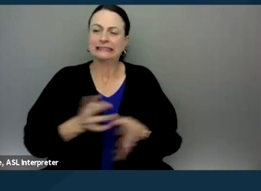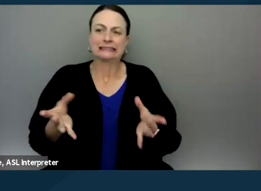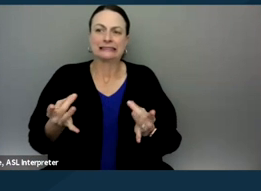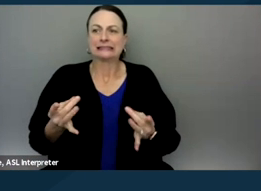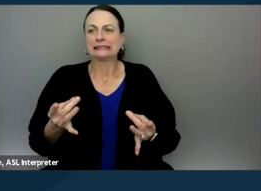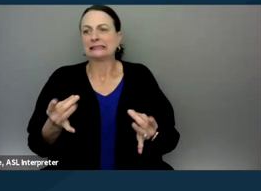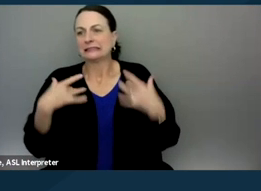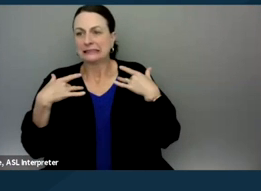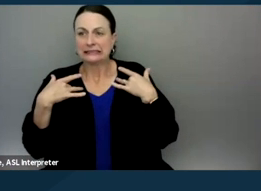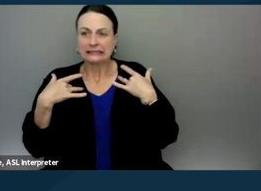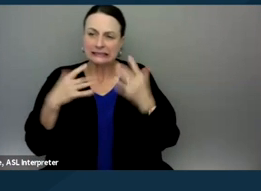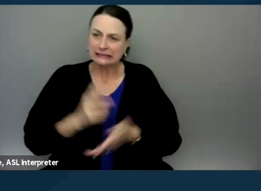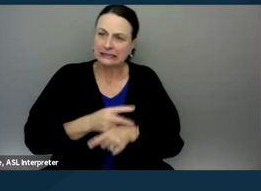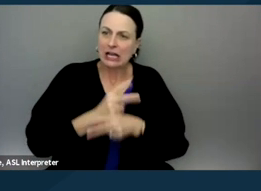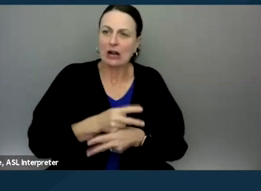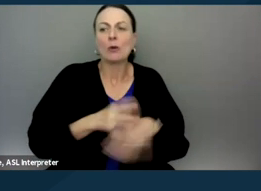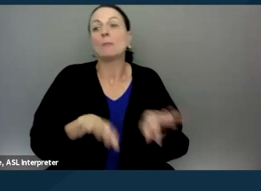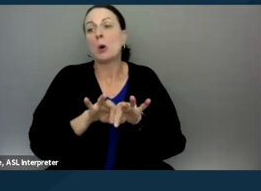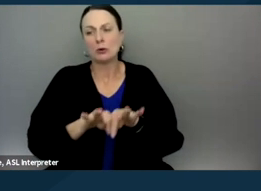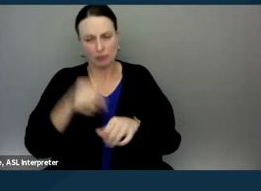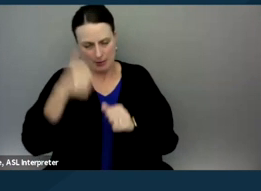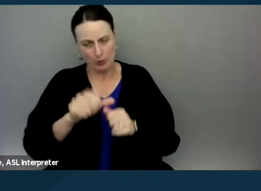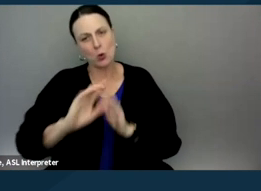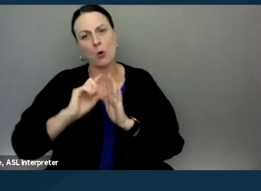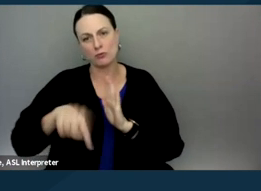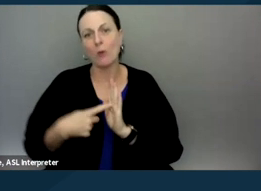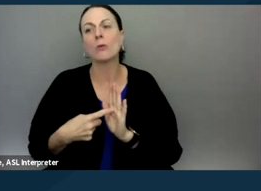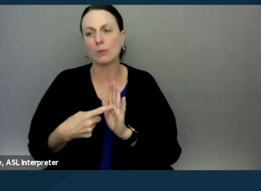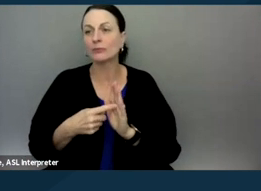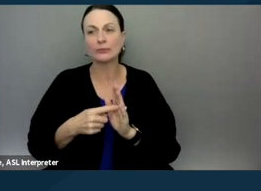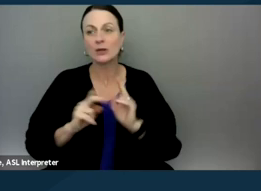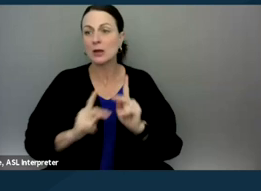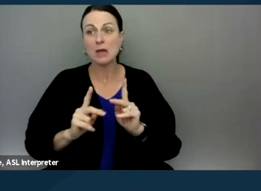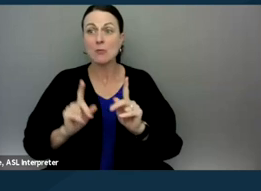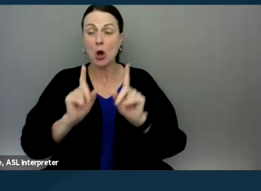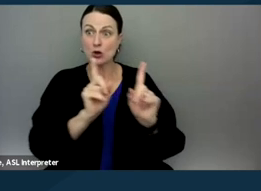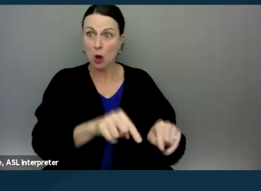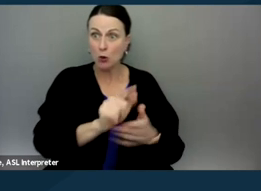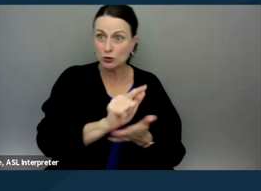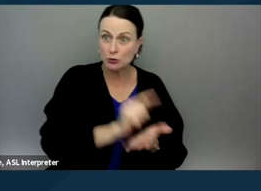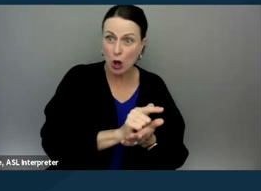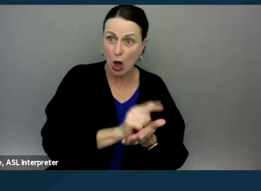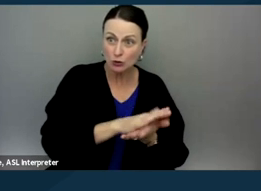it's extremely important to remember that people who go to law school get specialized training